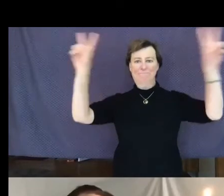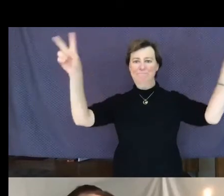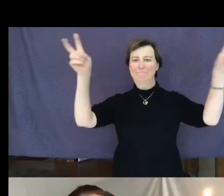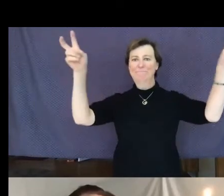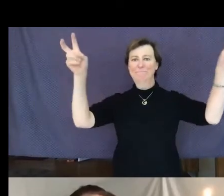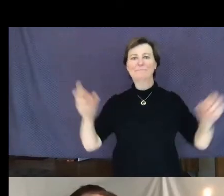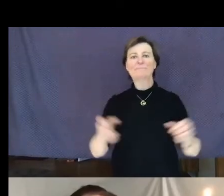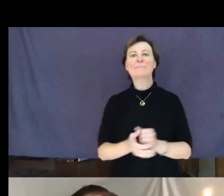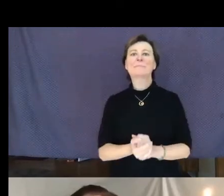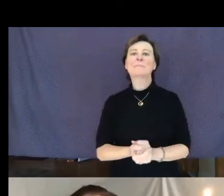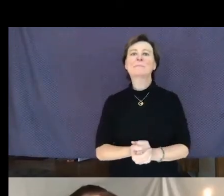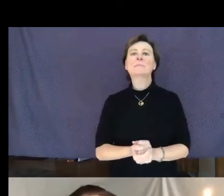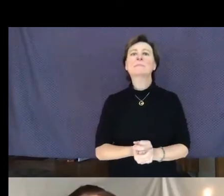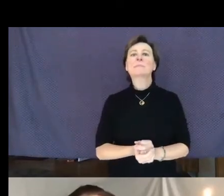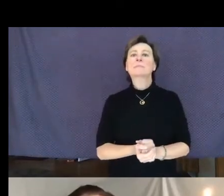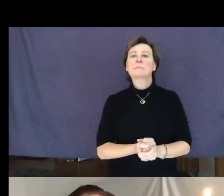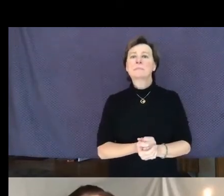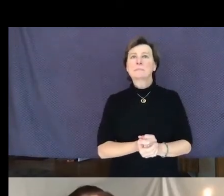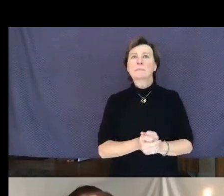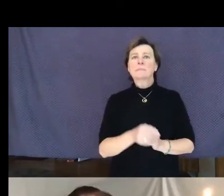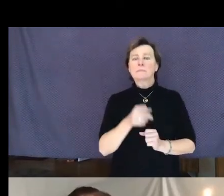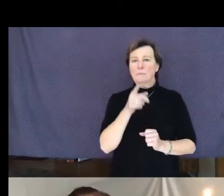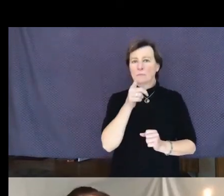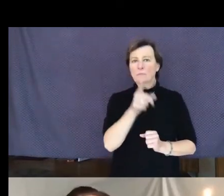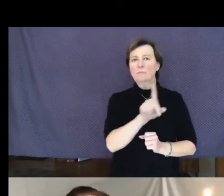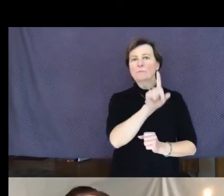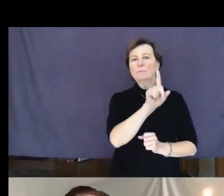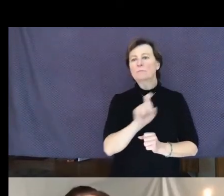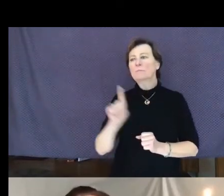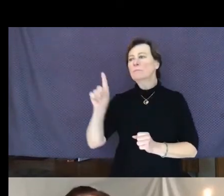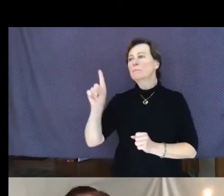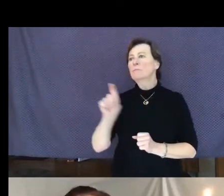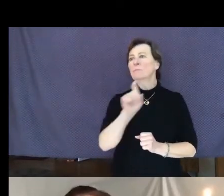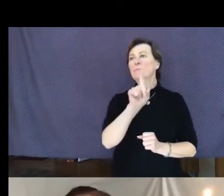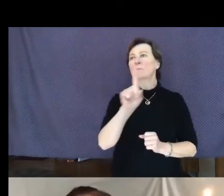"You have traveled too far over false ground.